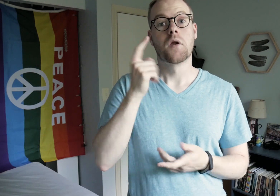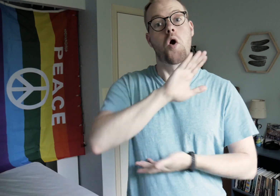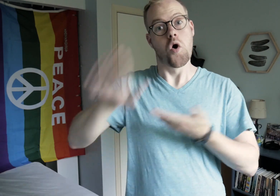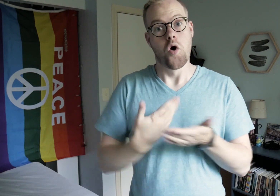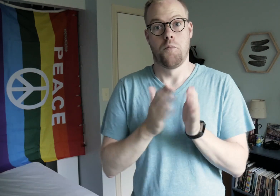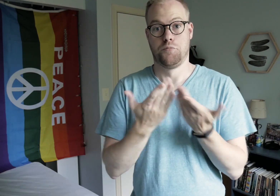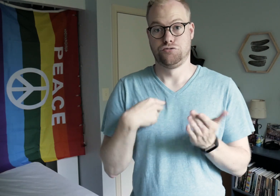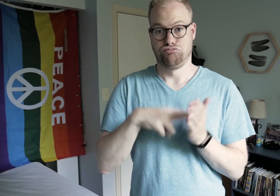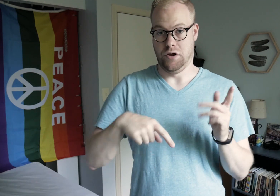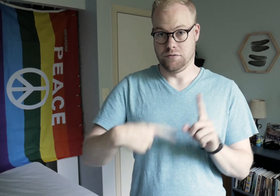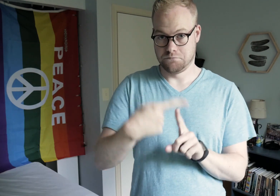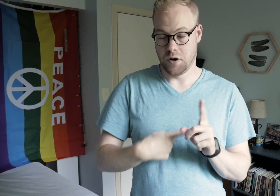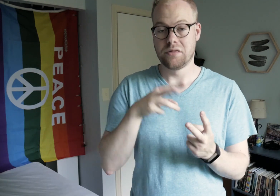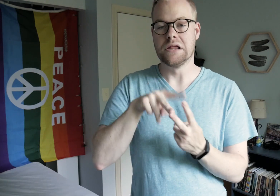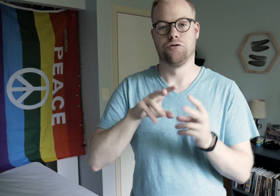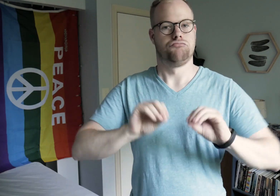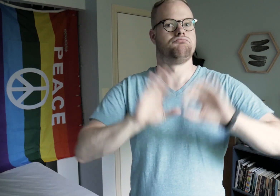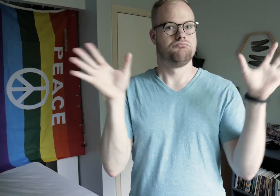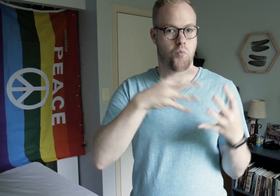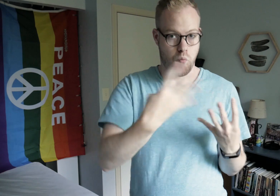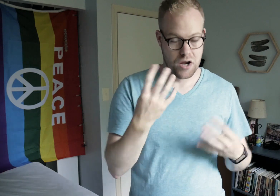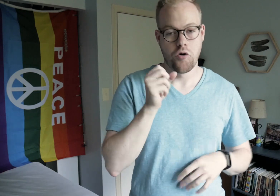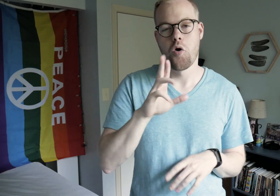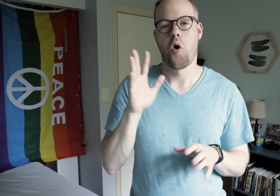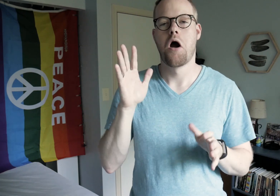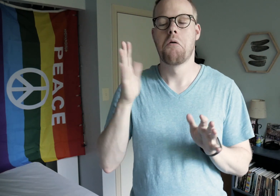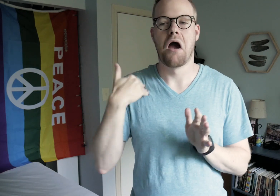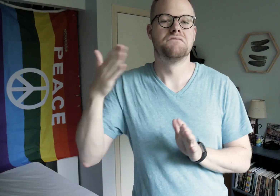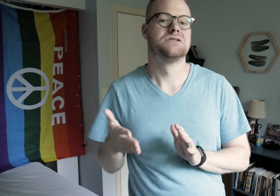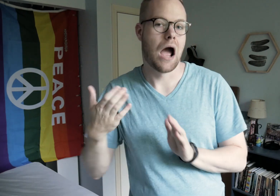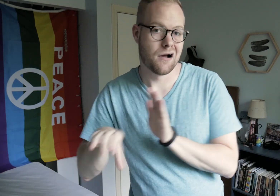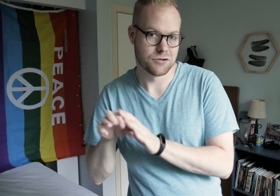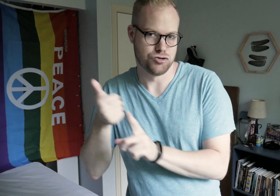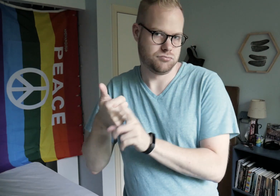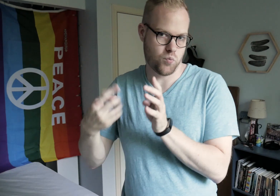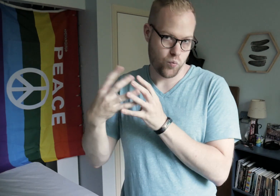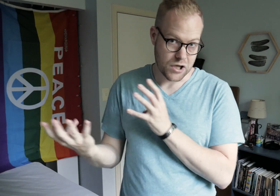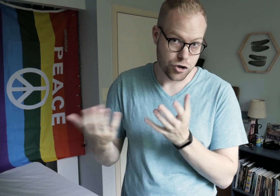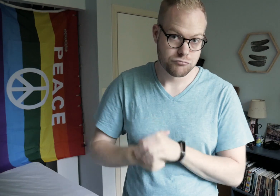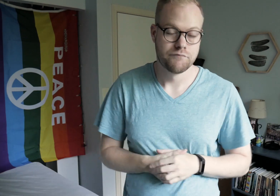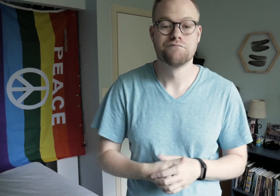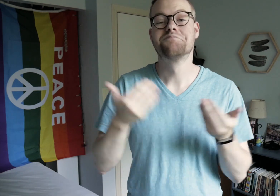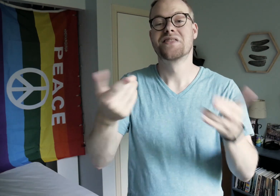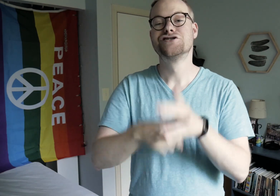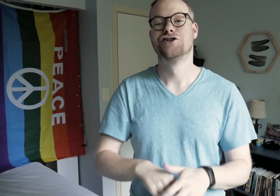All of the books I read this month were either explicitly queer or had queer side characters in them. Let’s start!